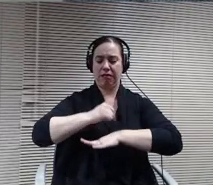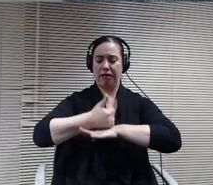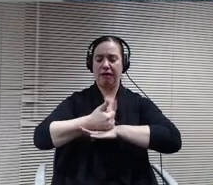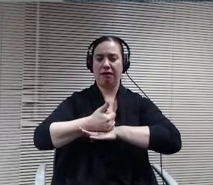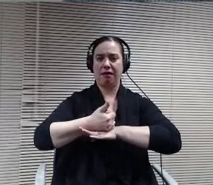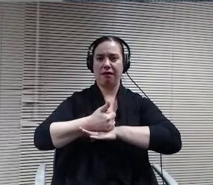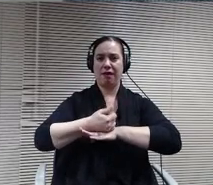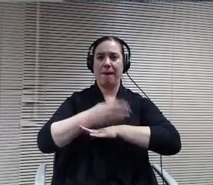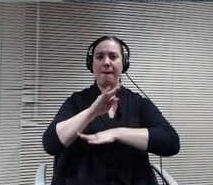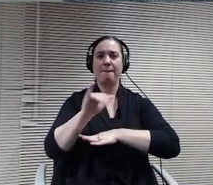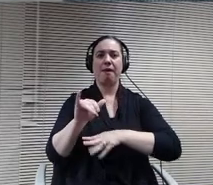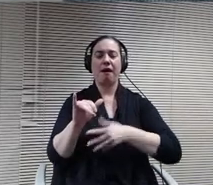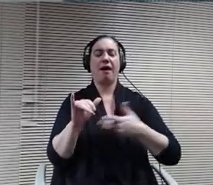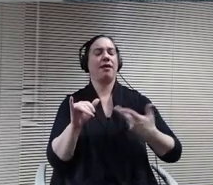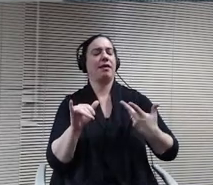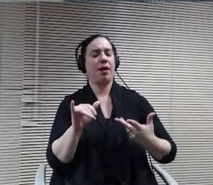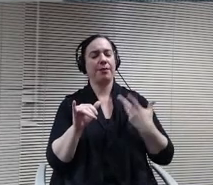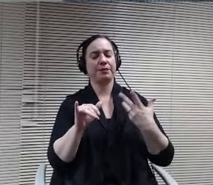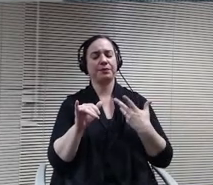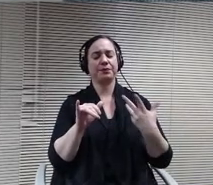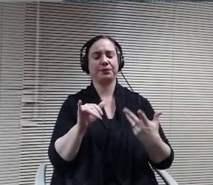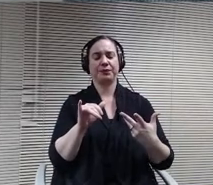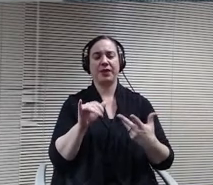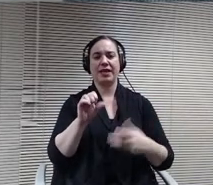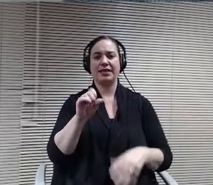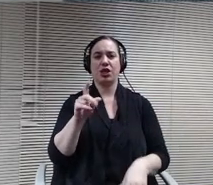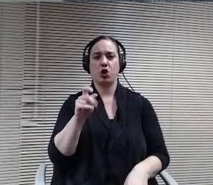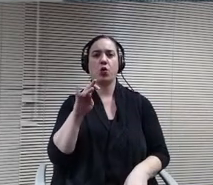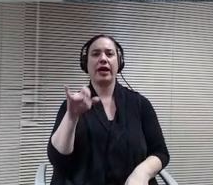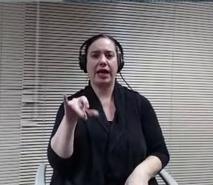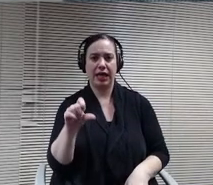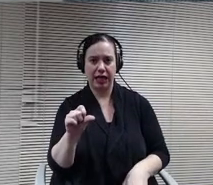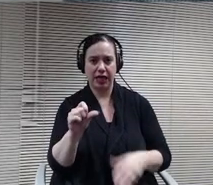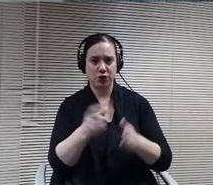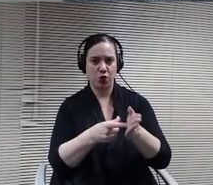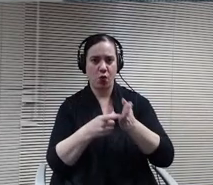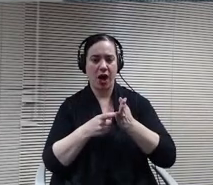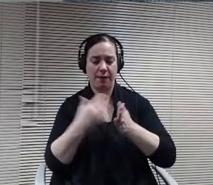Securities requirements that we have so US bank in Minneapolis,